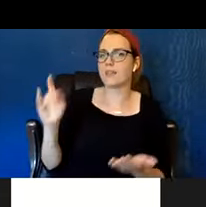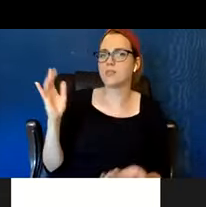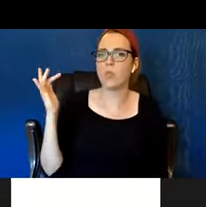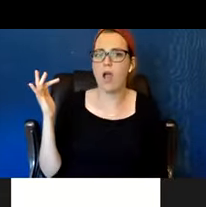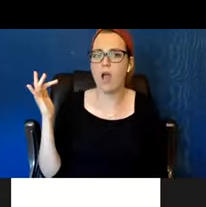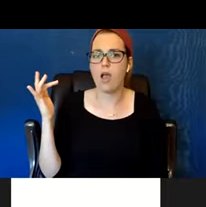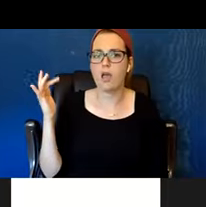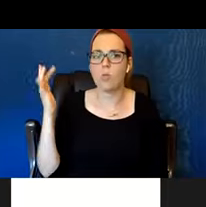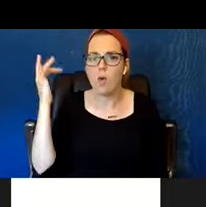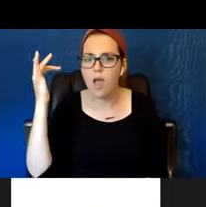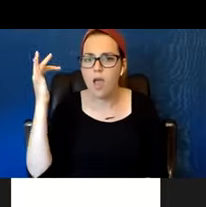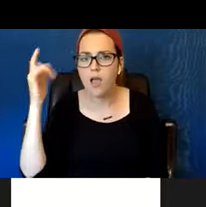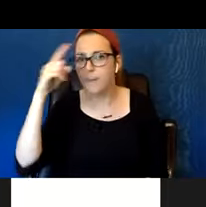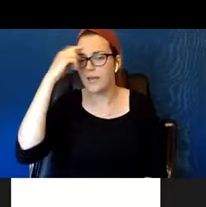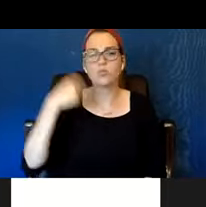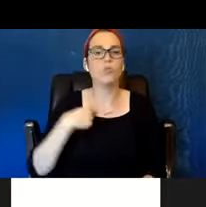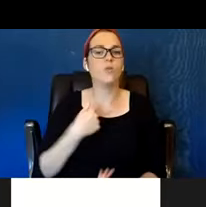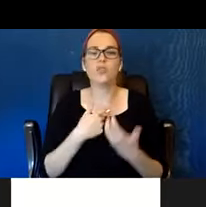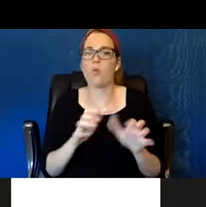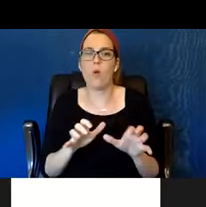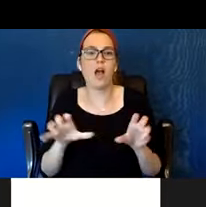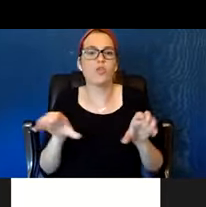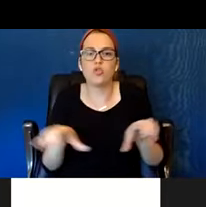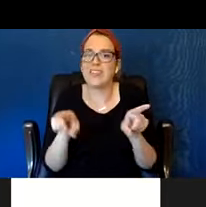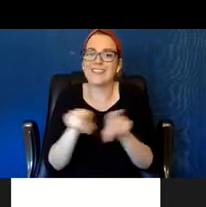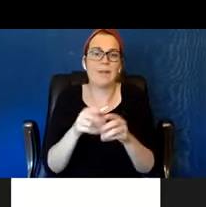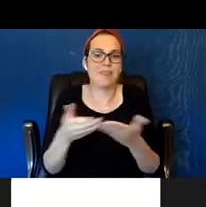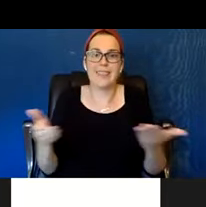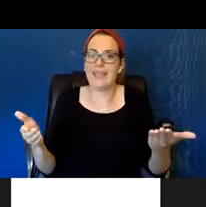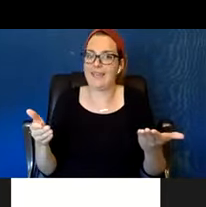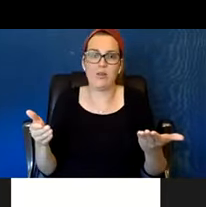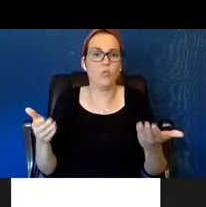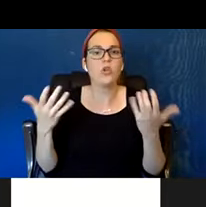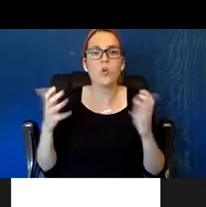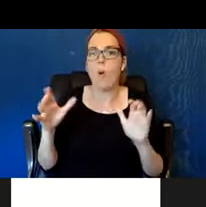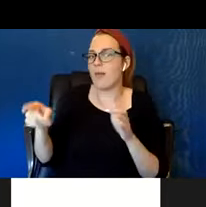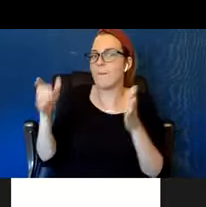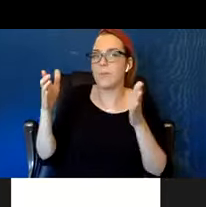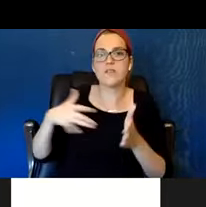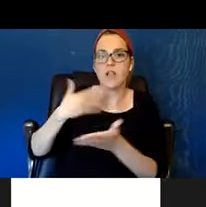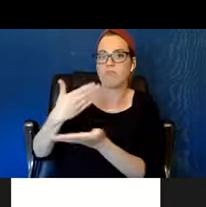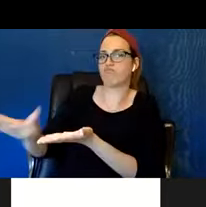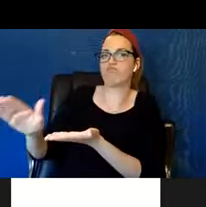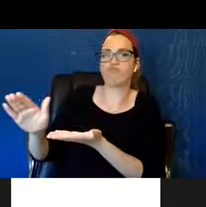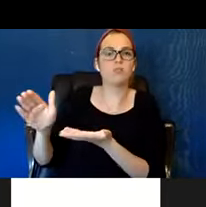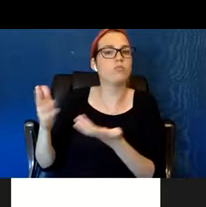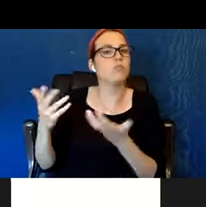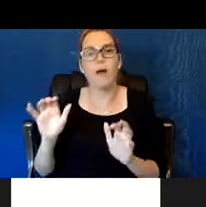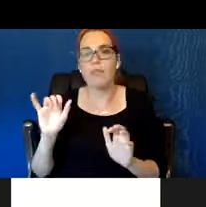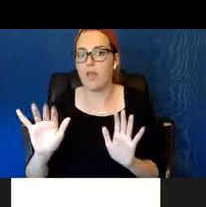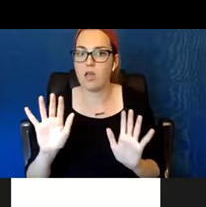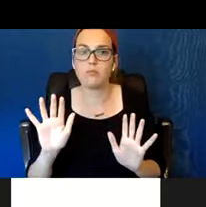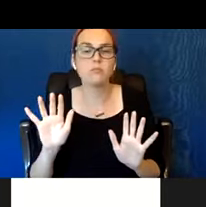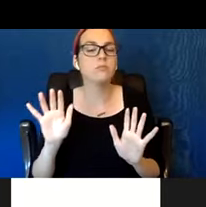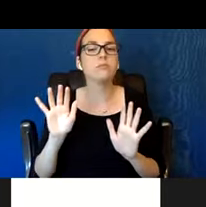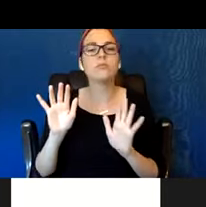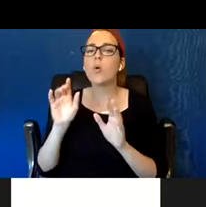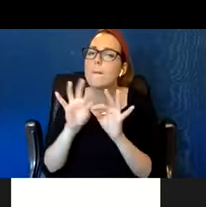that alienated that person from the agency. So it's really important that we just kinda have that dialogue with the client and accept whatever they say.